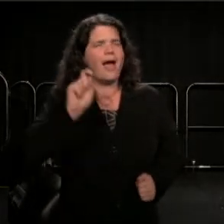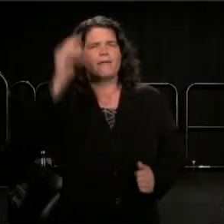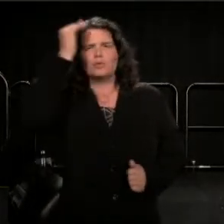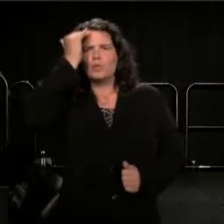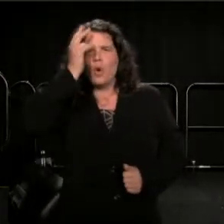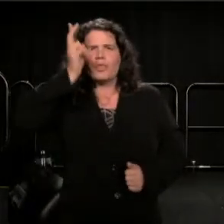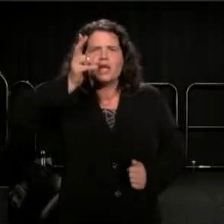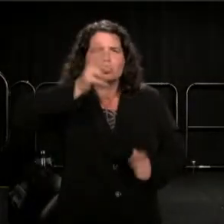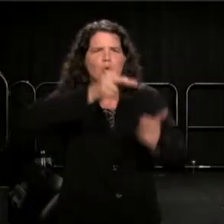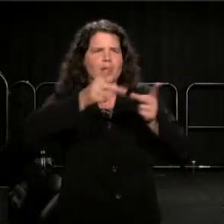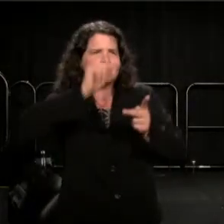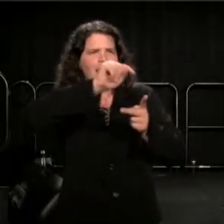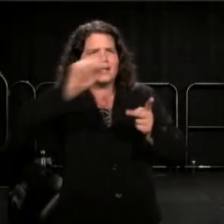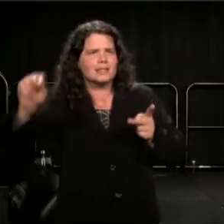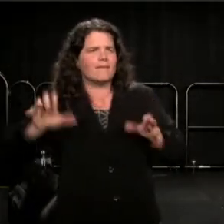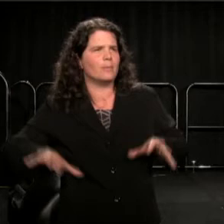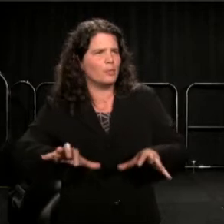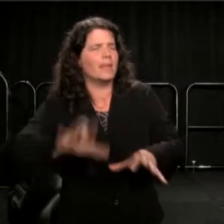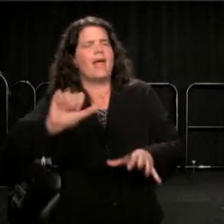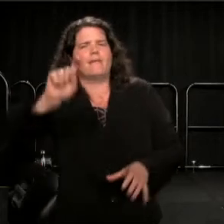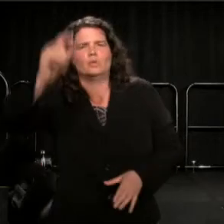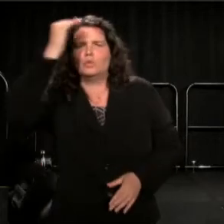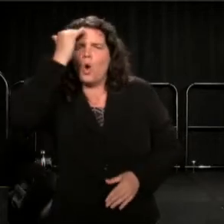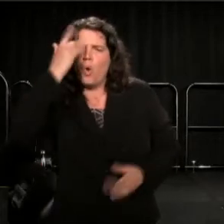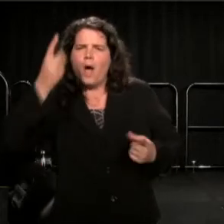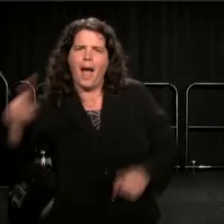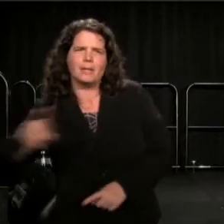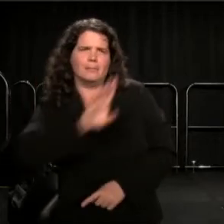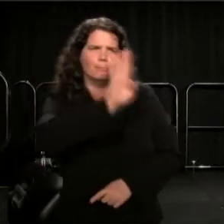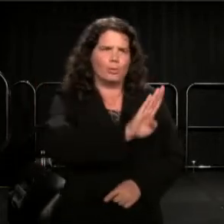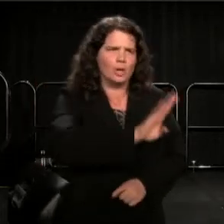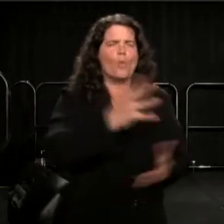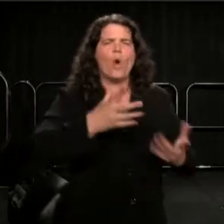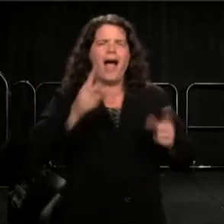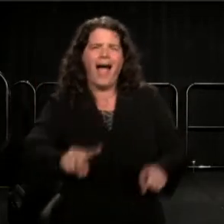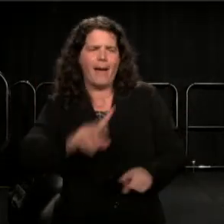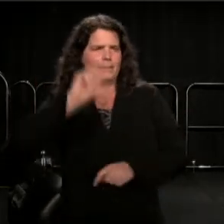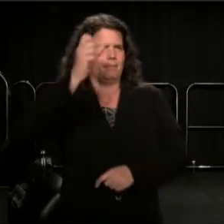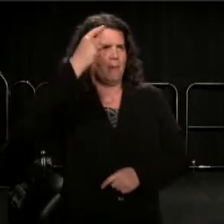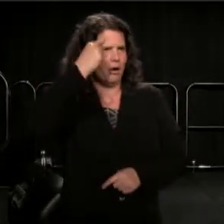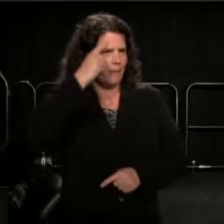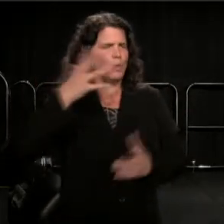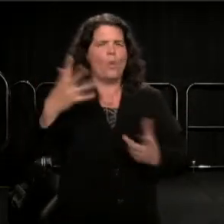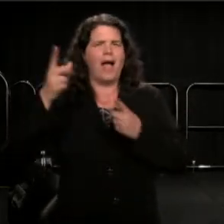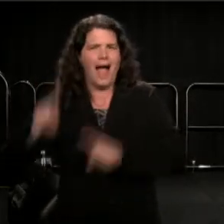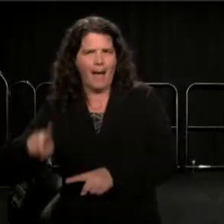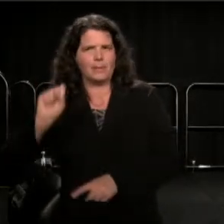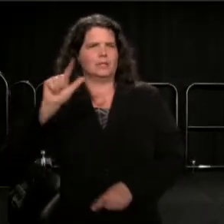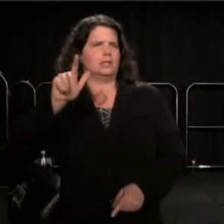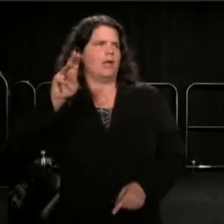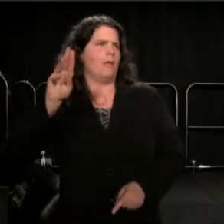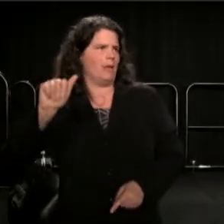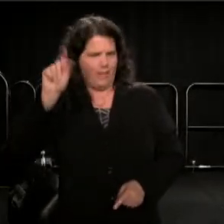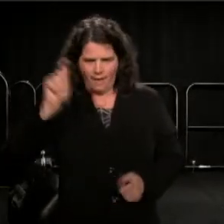they have to know what happened in Birmingham, and what happened in Montgomery and what happened in Selma."